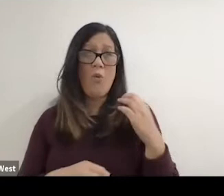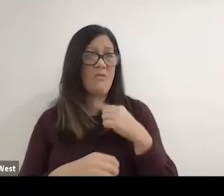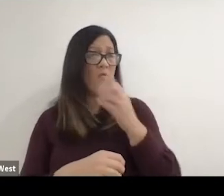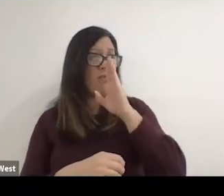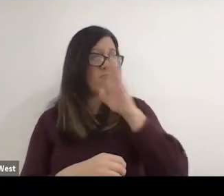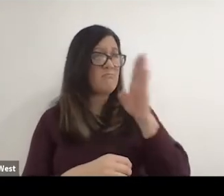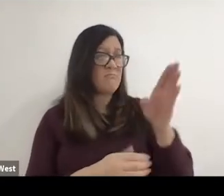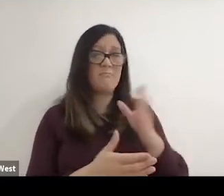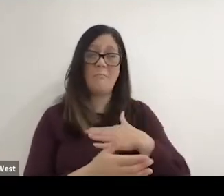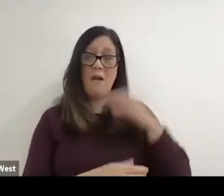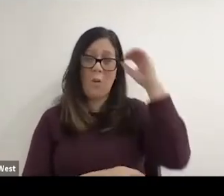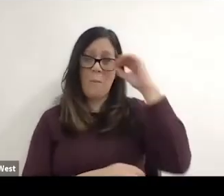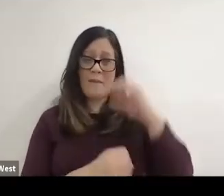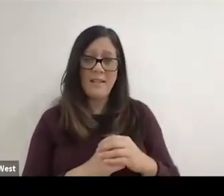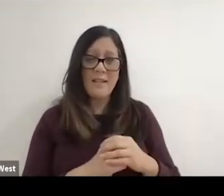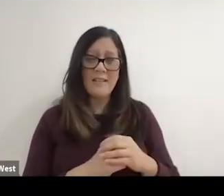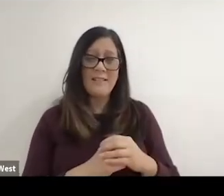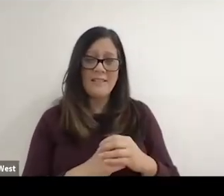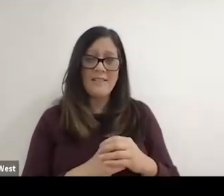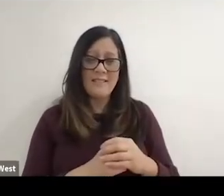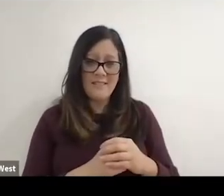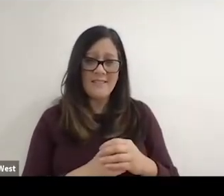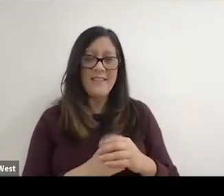The team manager, Guttmann intervened and said this is your last chance.